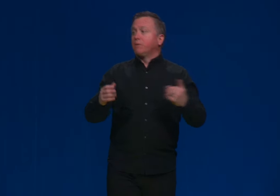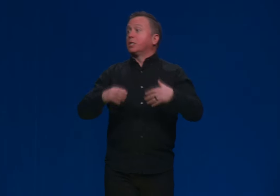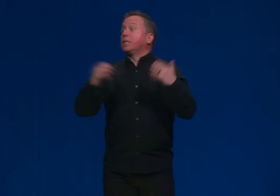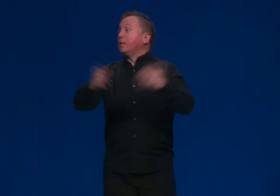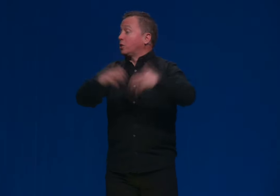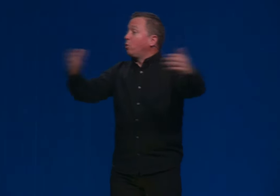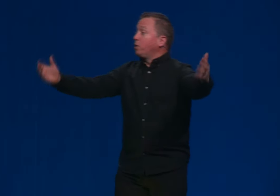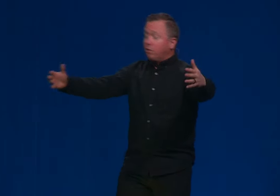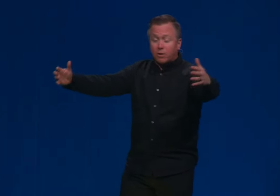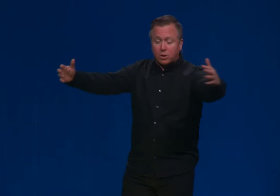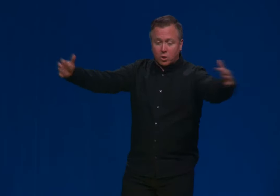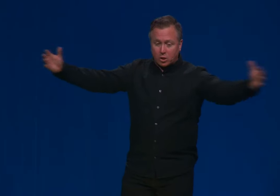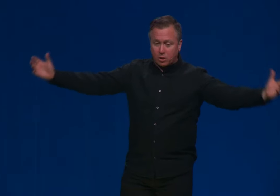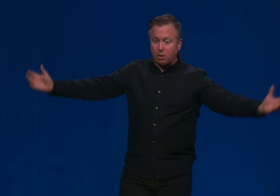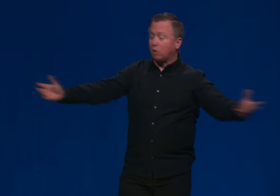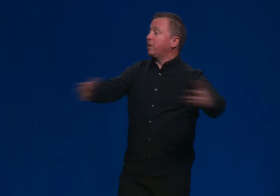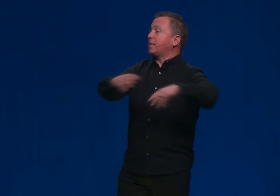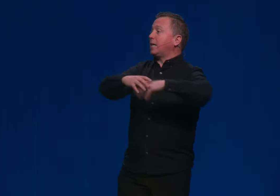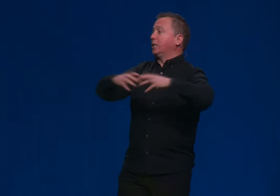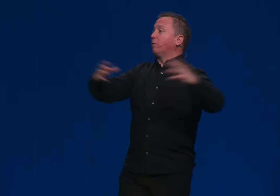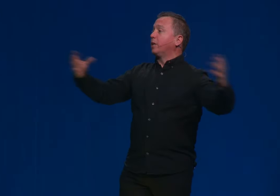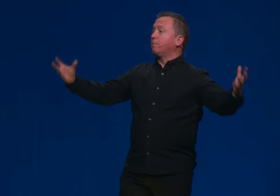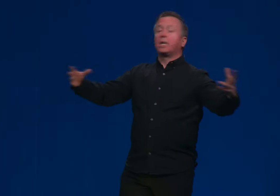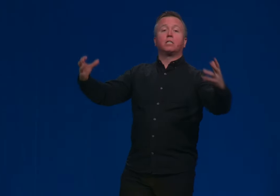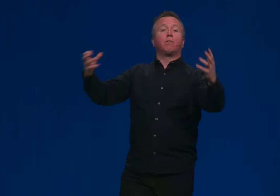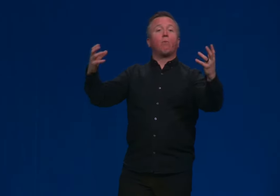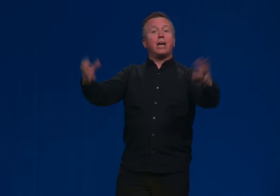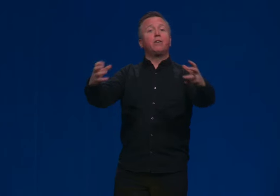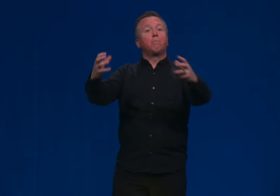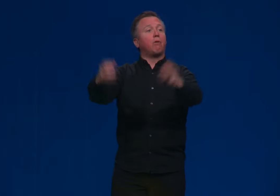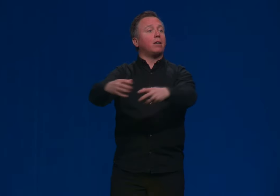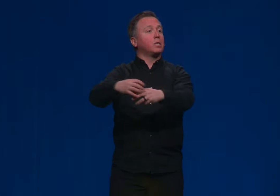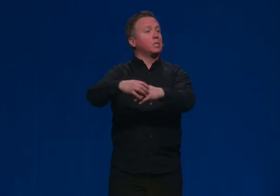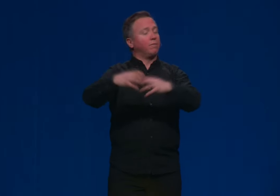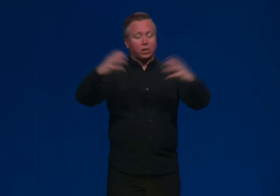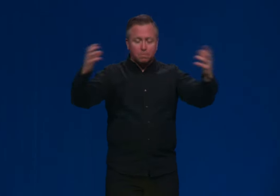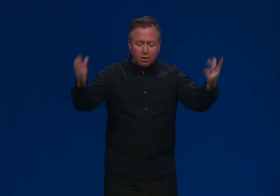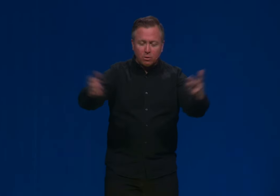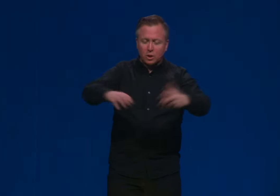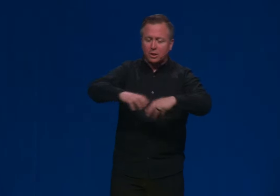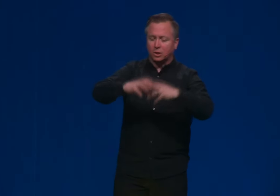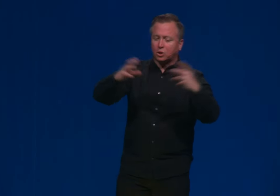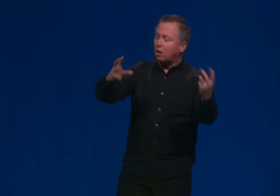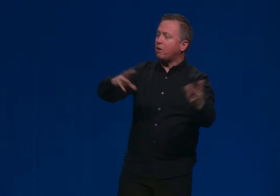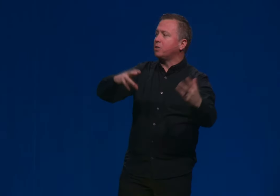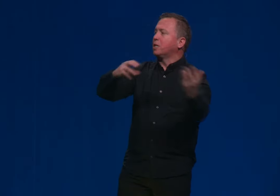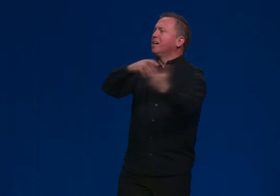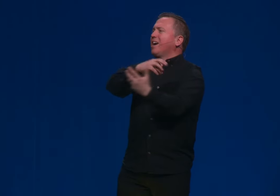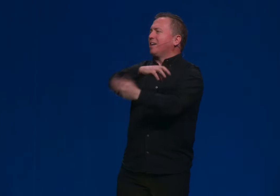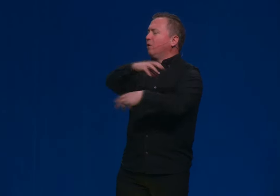And it was this idea, this whole universe is just this glorious accident. We're here because of a random process of explosions and stars and,